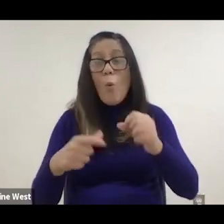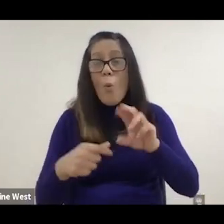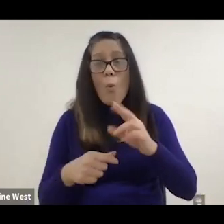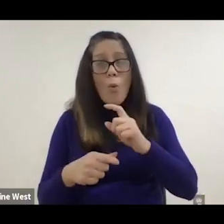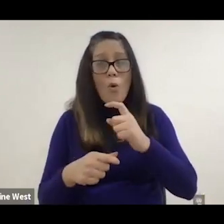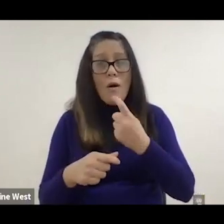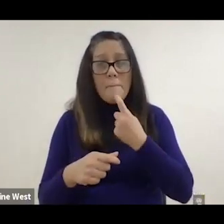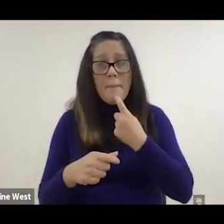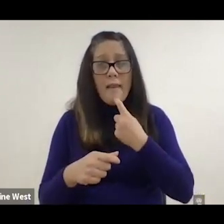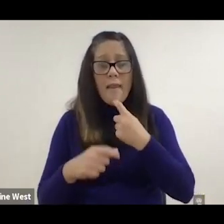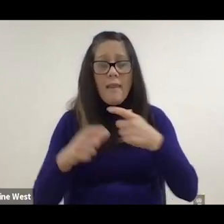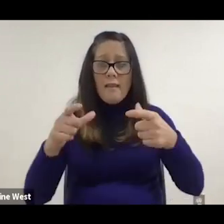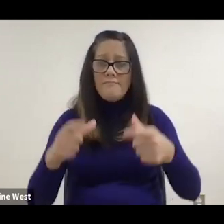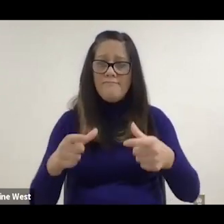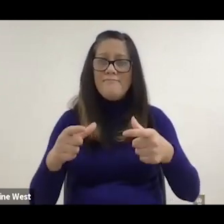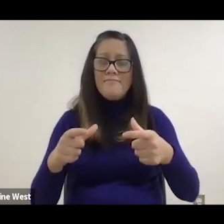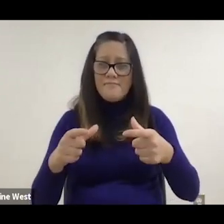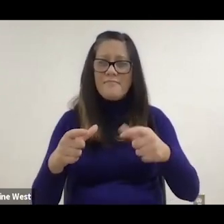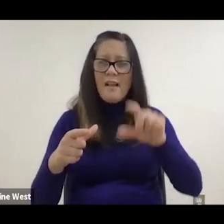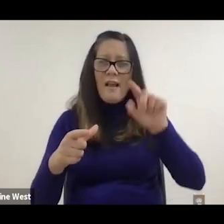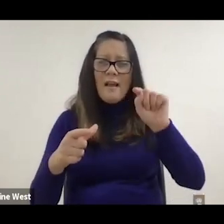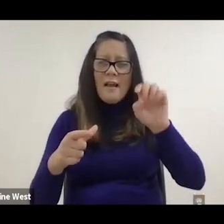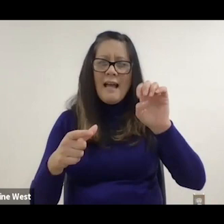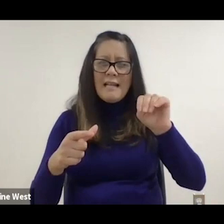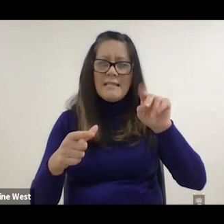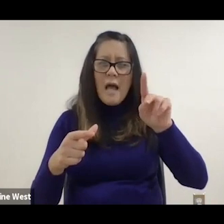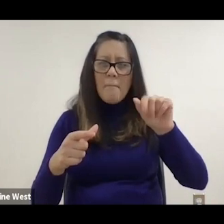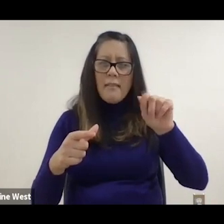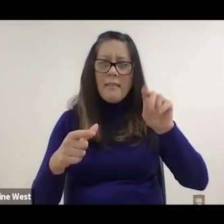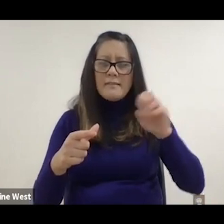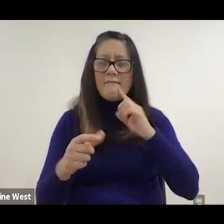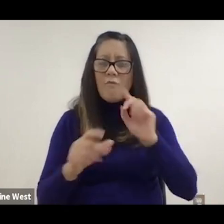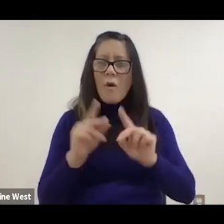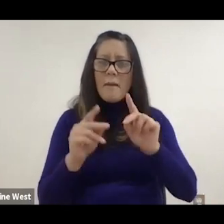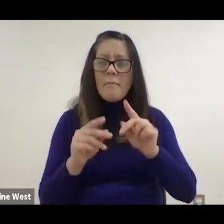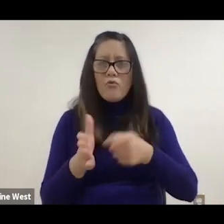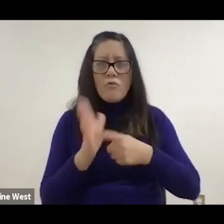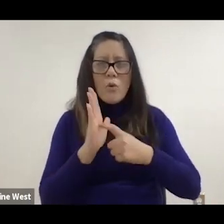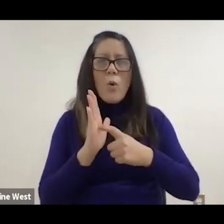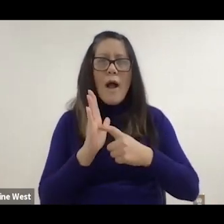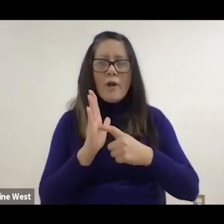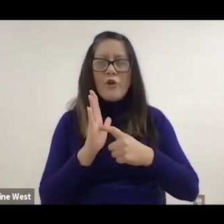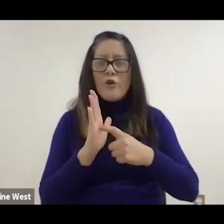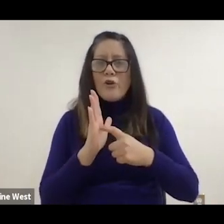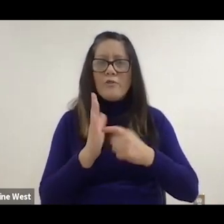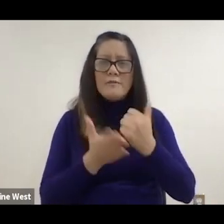of plastic or metal for people that had. Needed guidance for going straight,